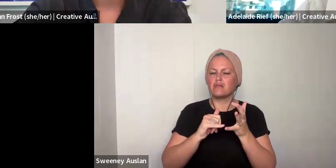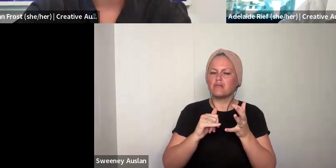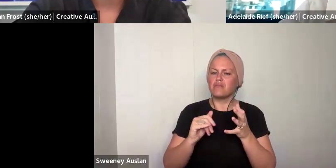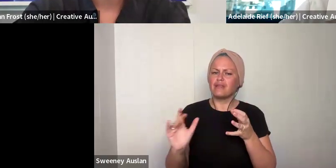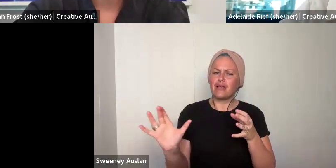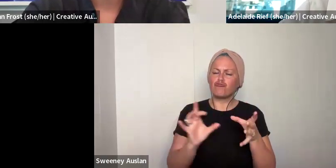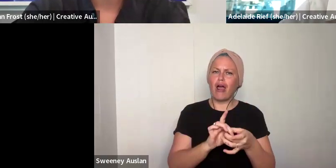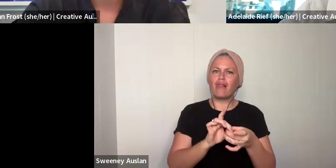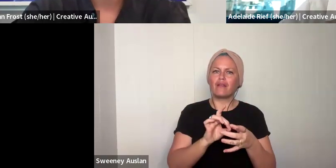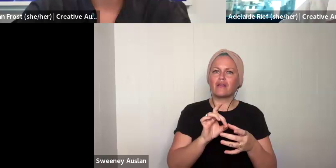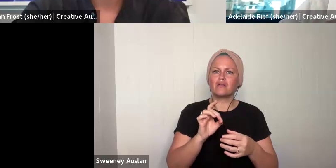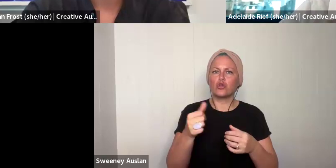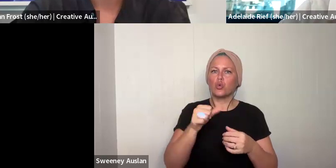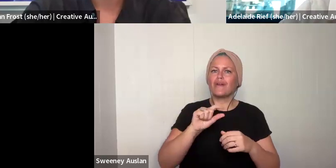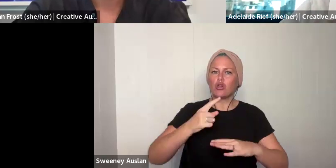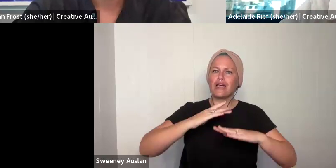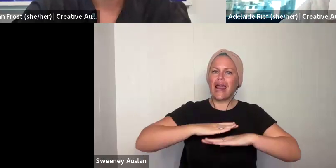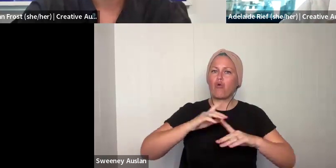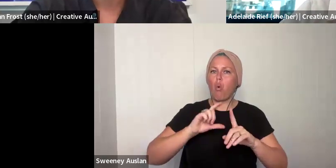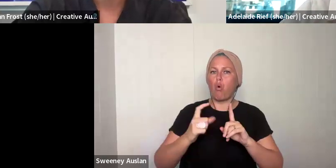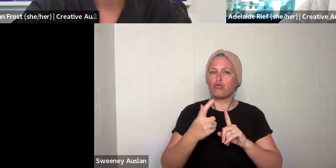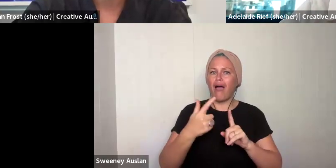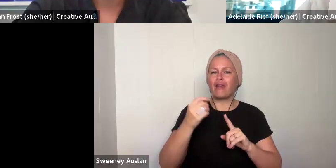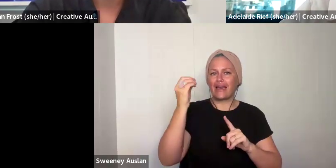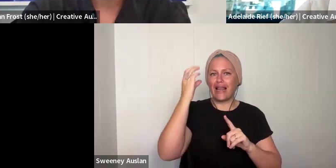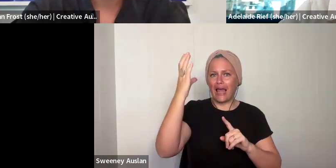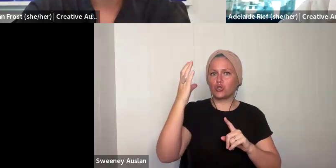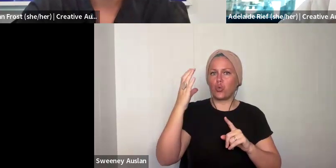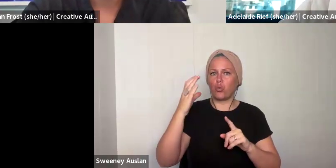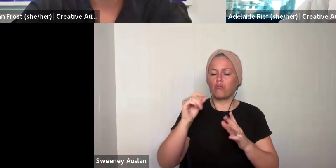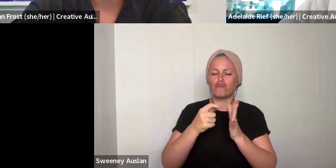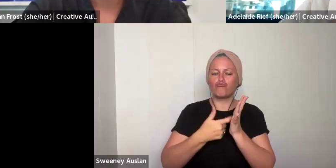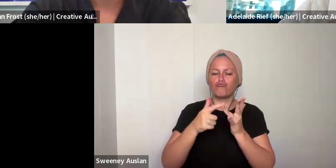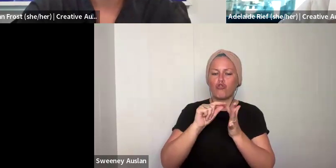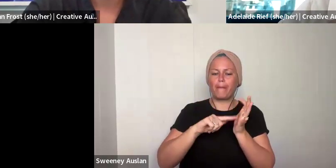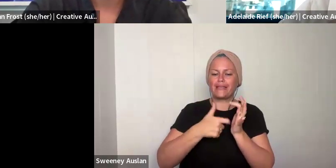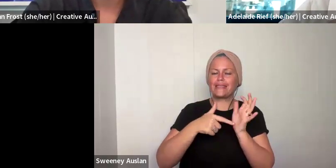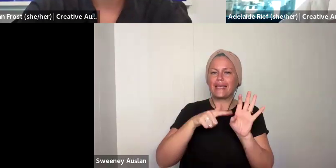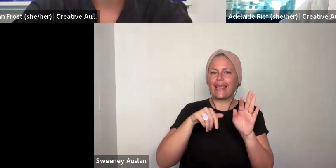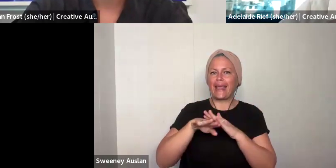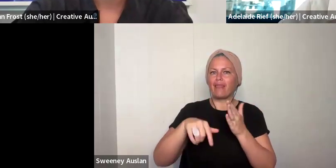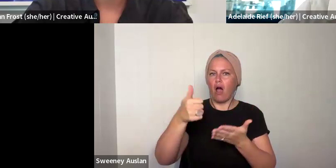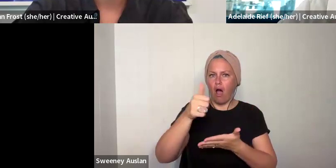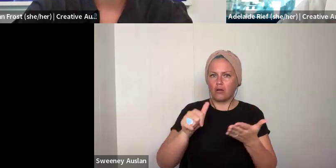guidelines that are relevant to using First Nations cultural and intellectual property in